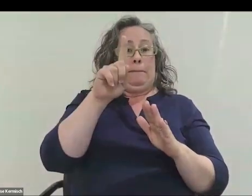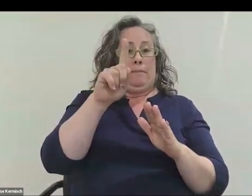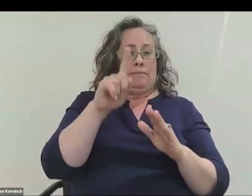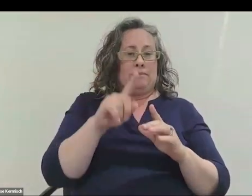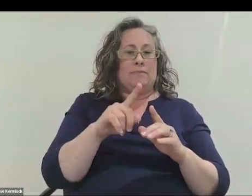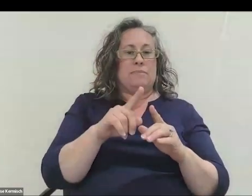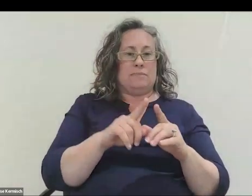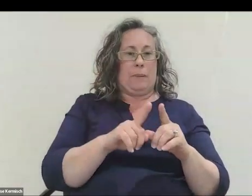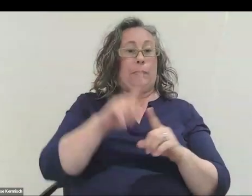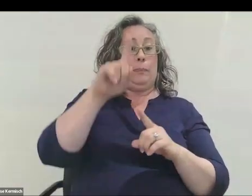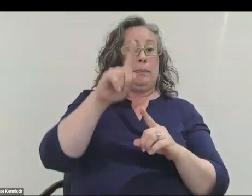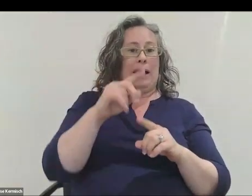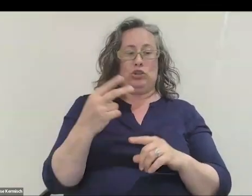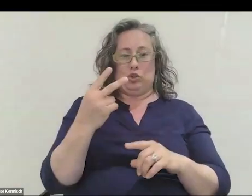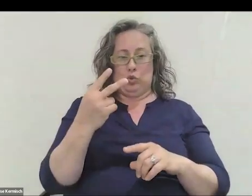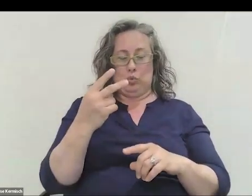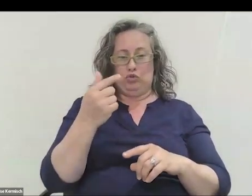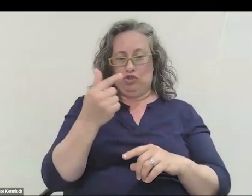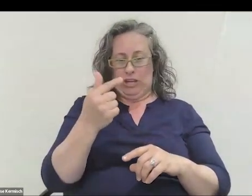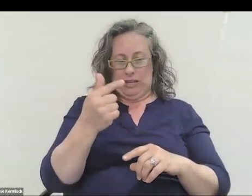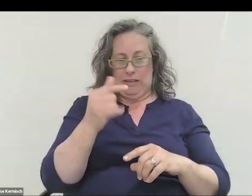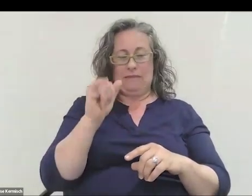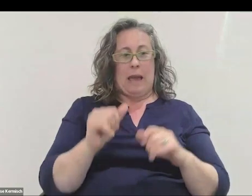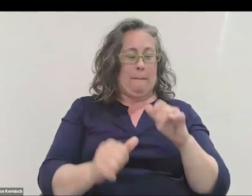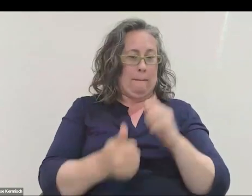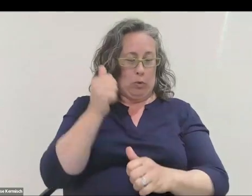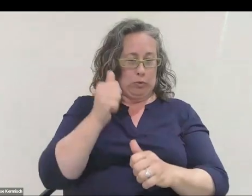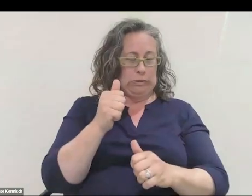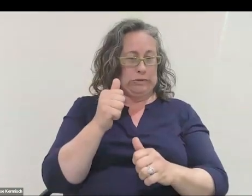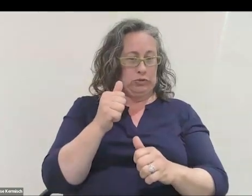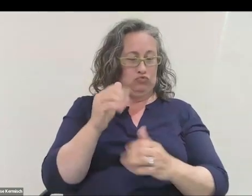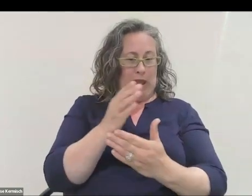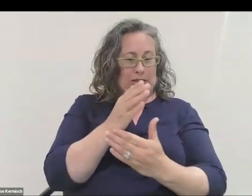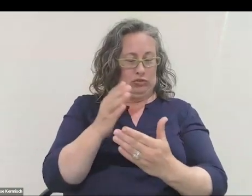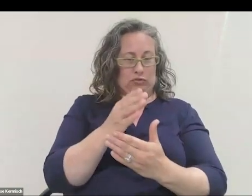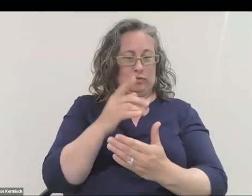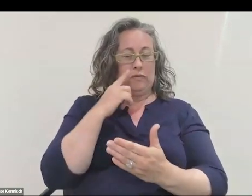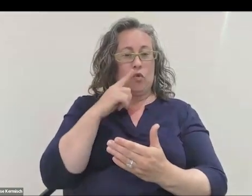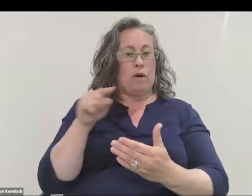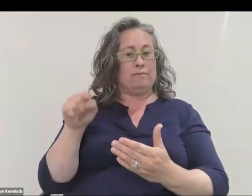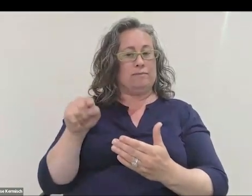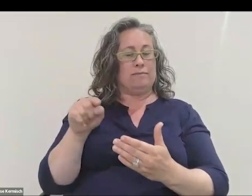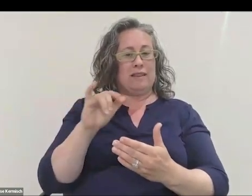In fact, it clips at 2G because that was the maximum dynamic range of the accelerometer on the phone.